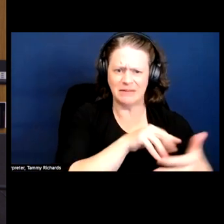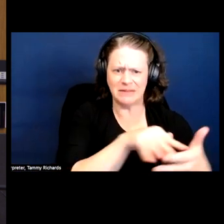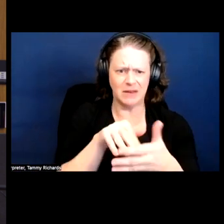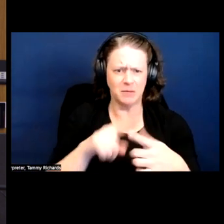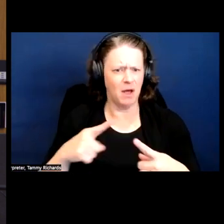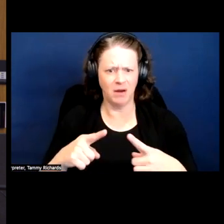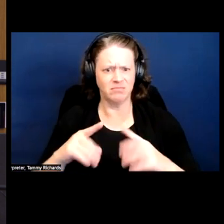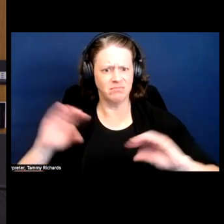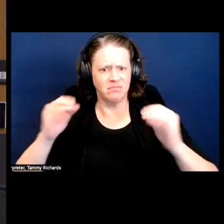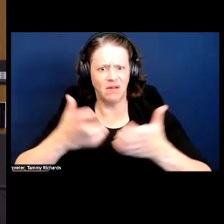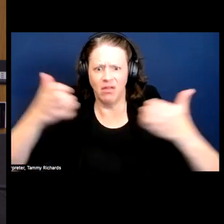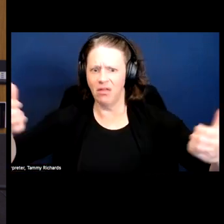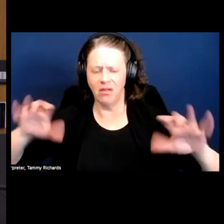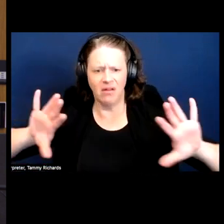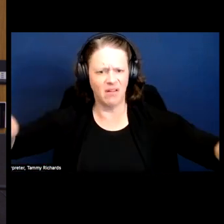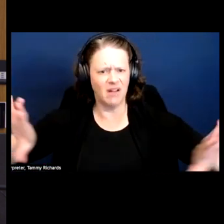is not and nobody is talking about black women over here.